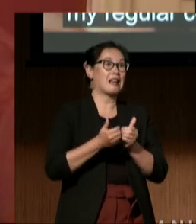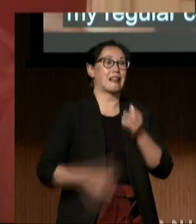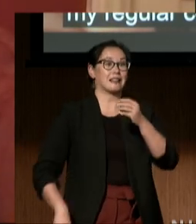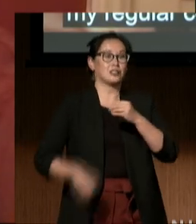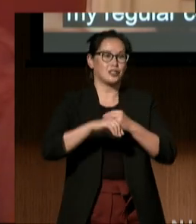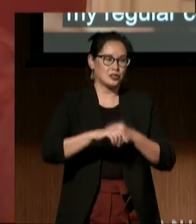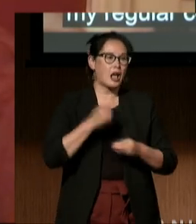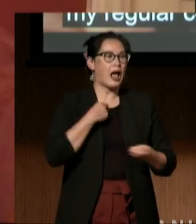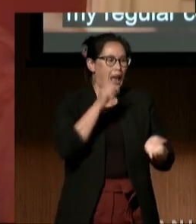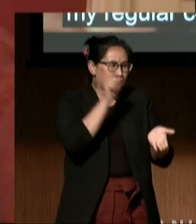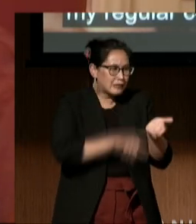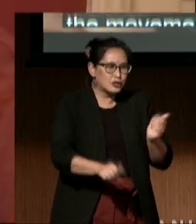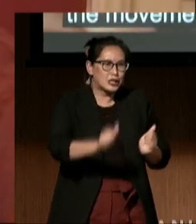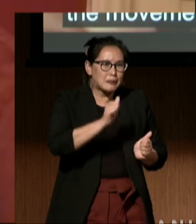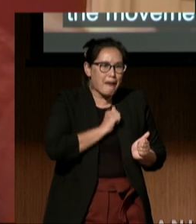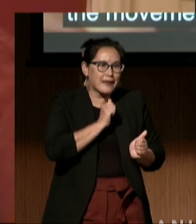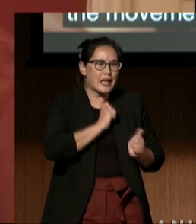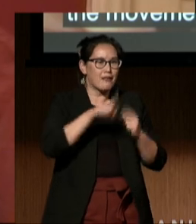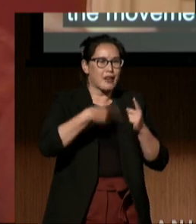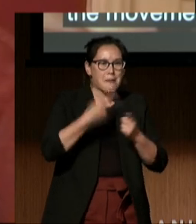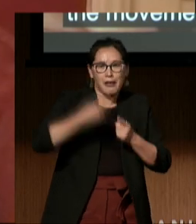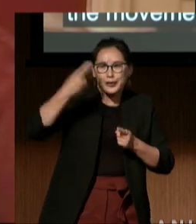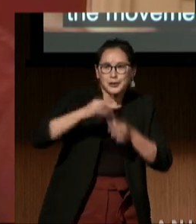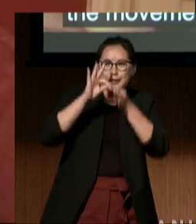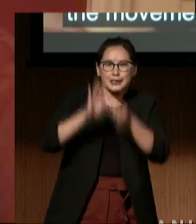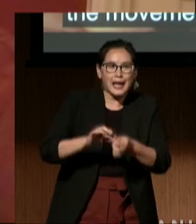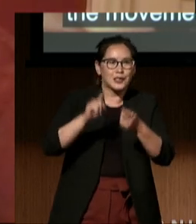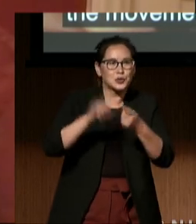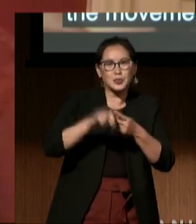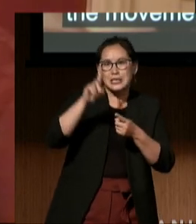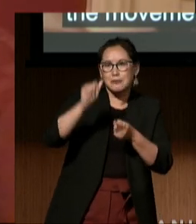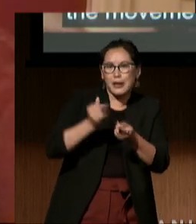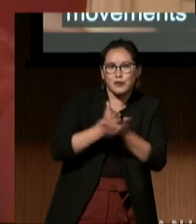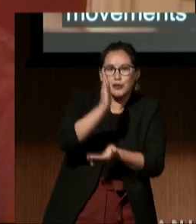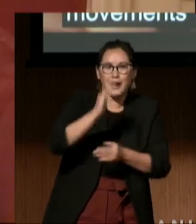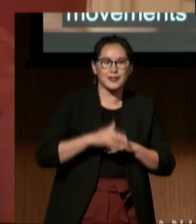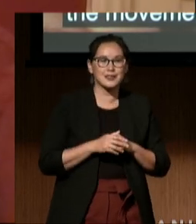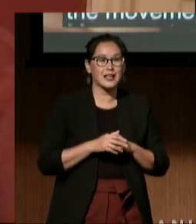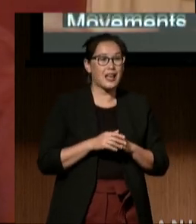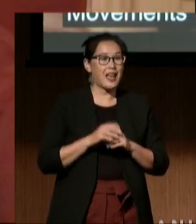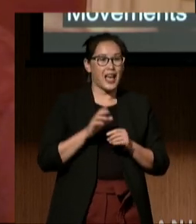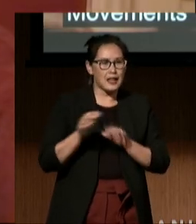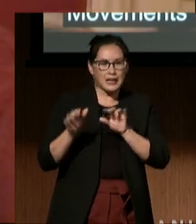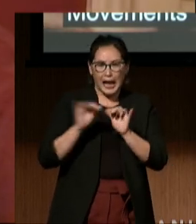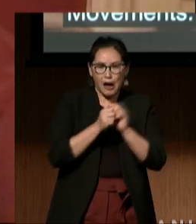with other Civil Rights movements. I had literally grown up where some of